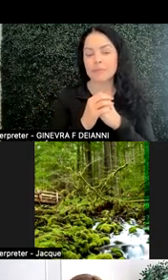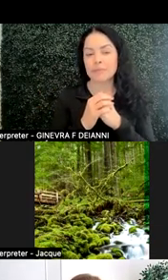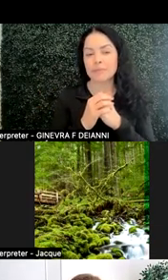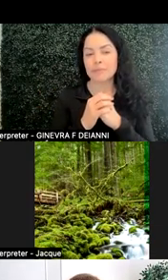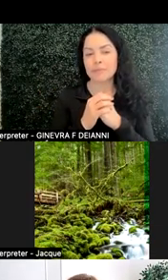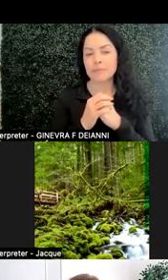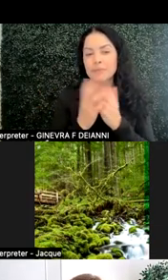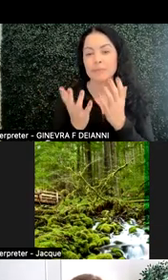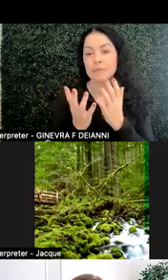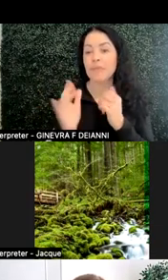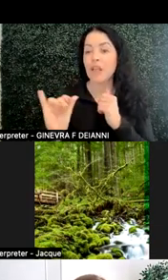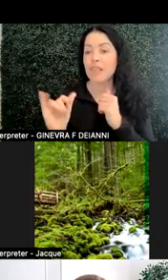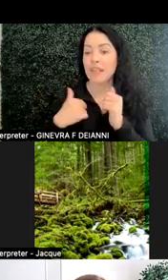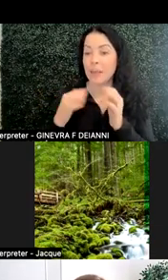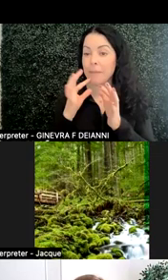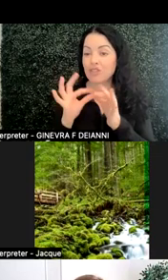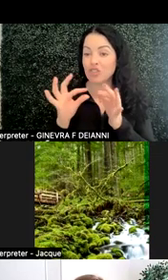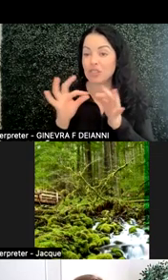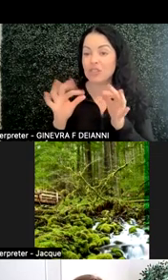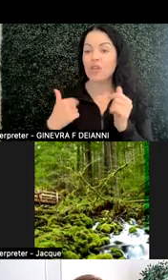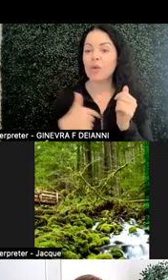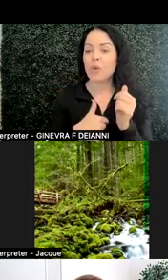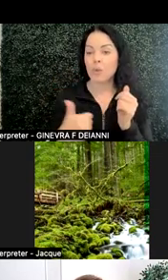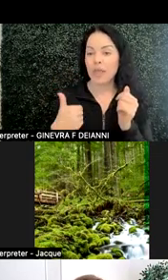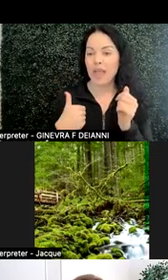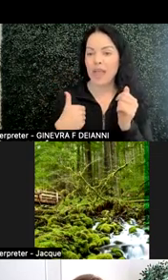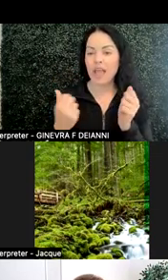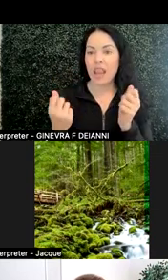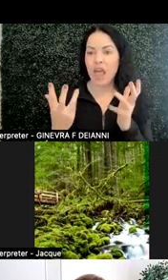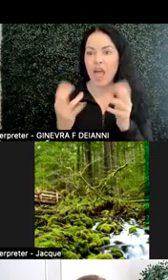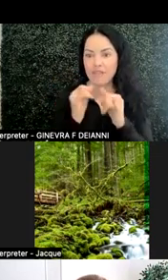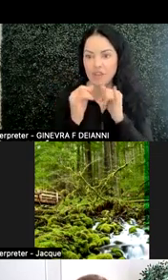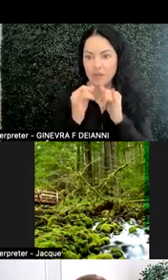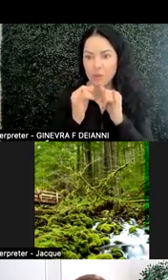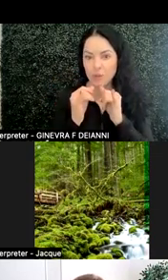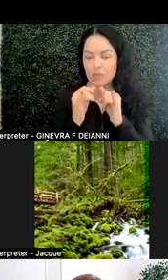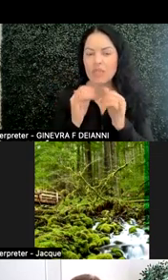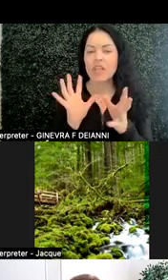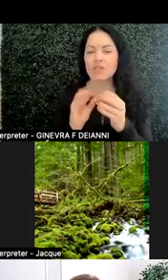So like I mentioned, we had a lot of interviews. And in total we had about 45 interviews.